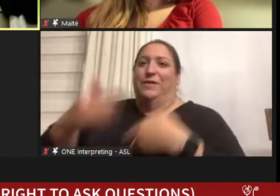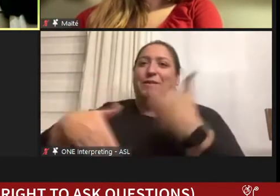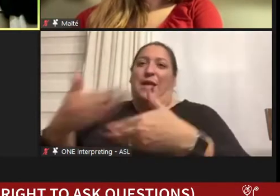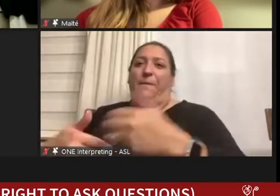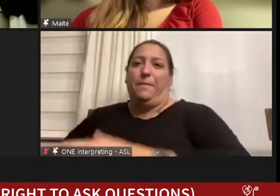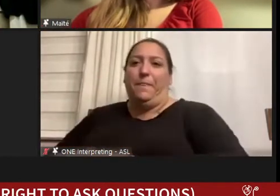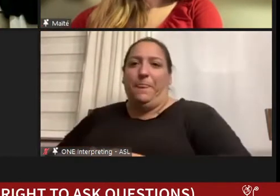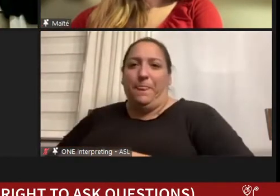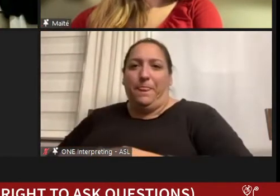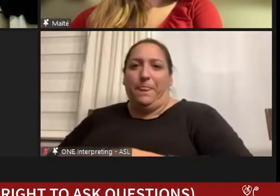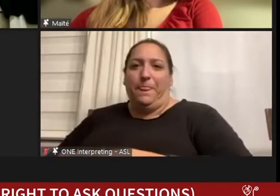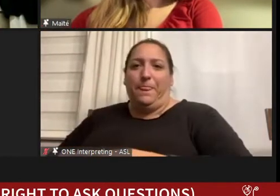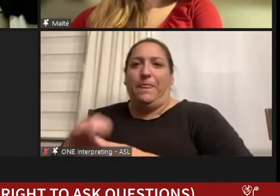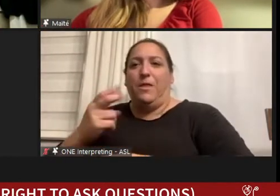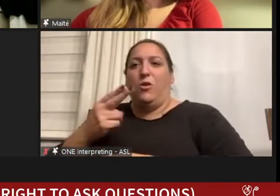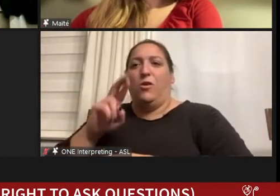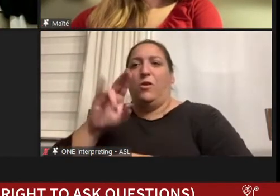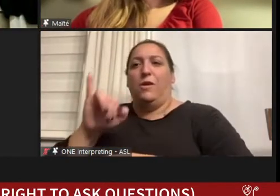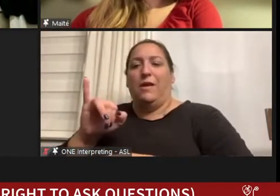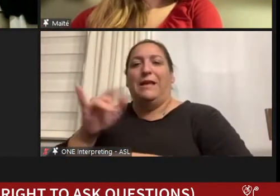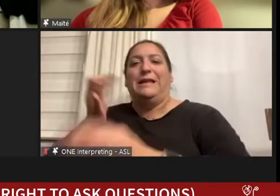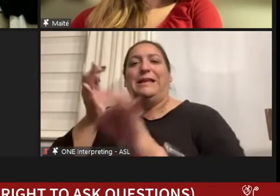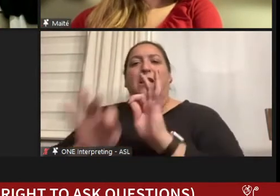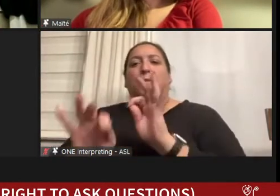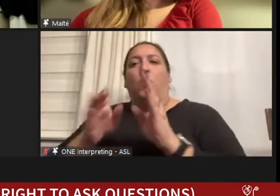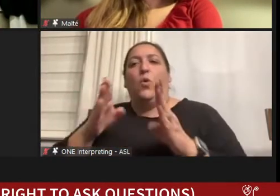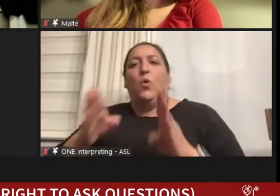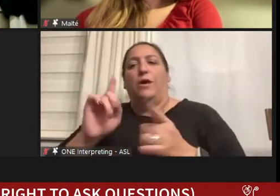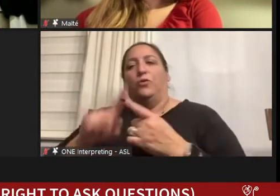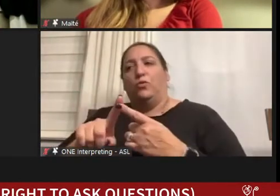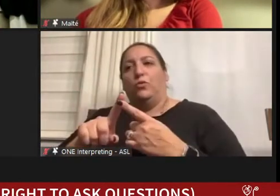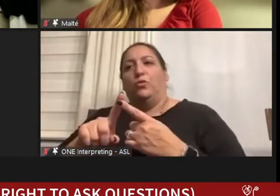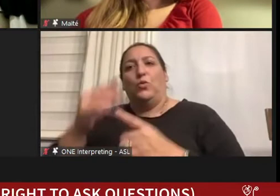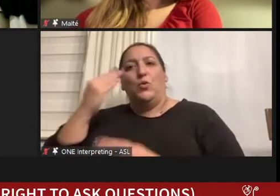One simple way is to get to know people with disabilities.